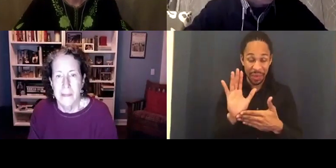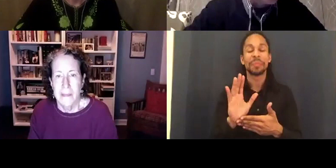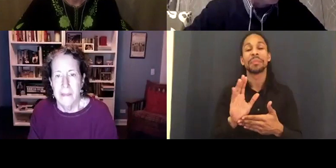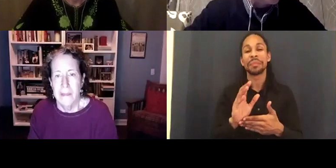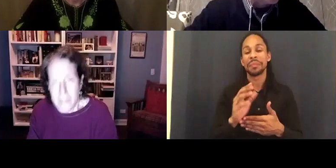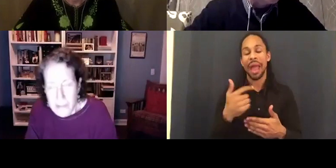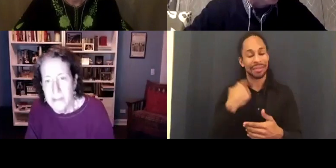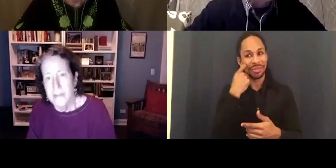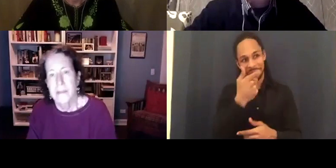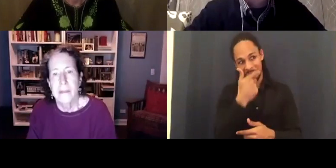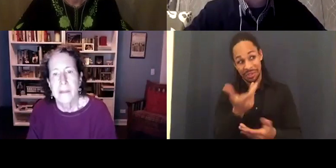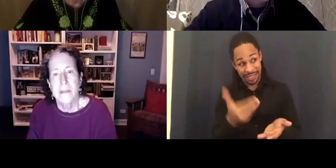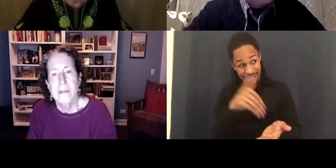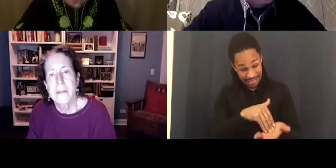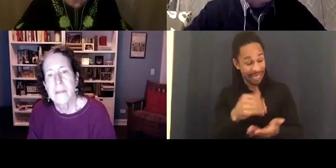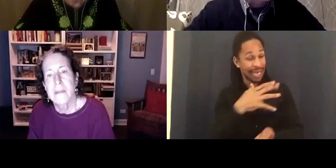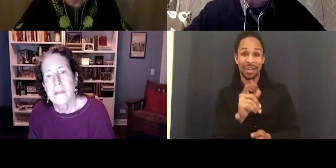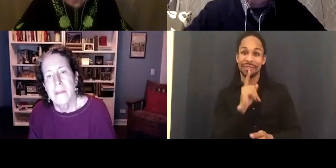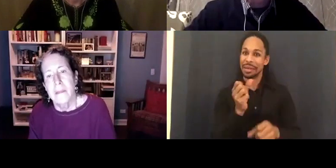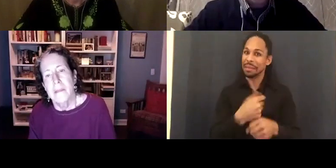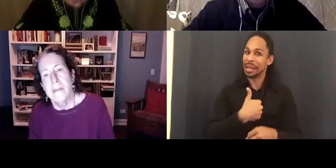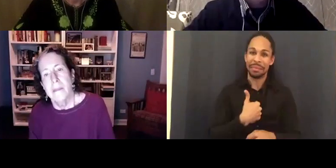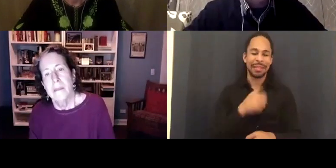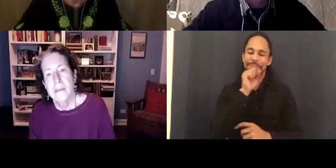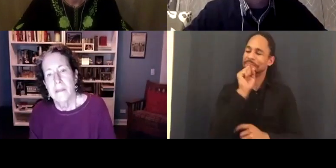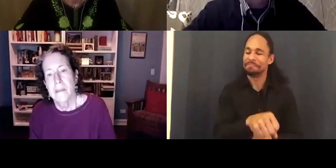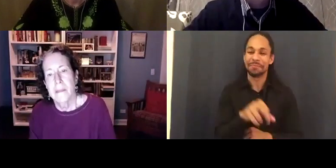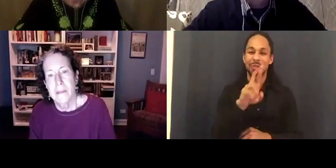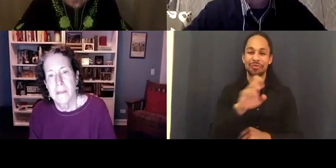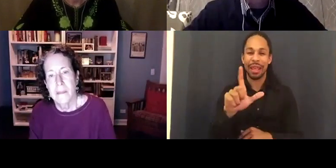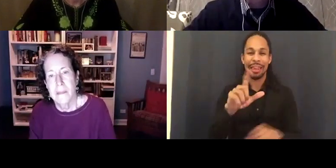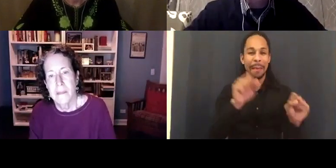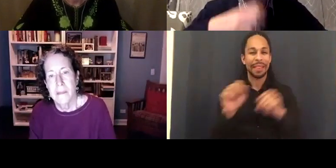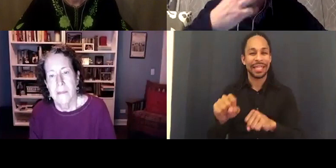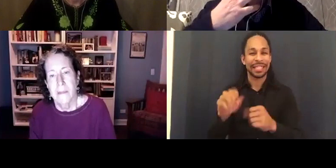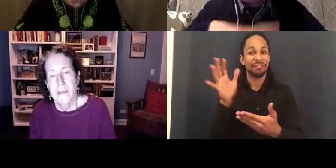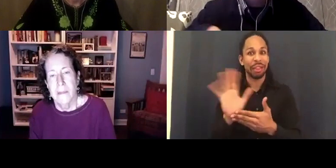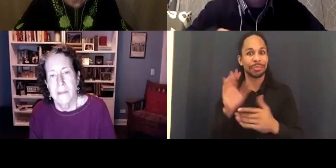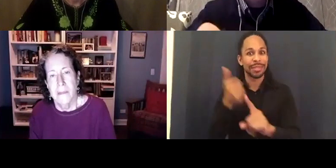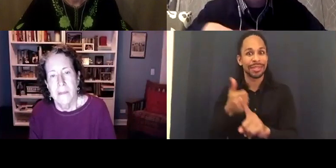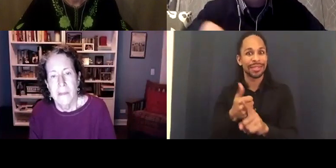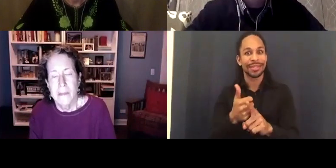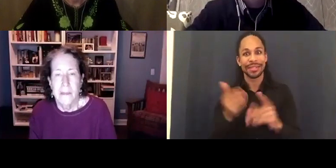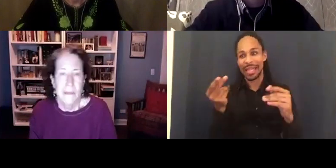little bit, made me love ReelAbilities films all the more. I don't know if our panelists will all agree.